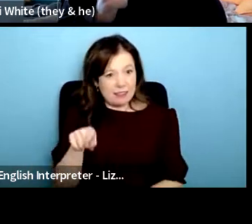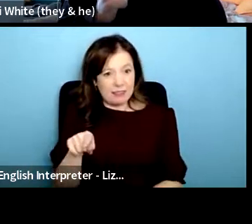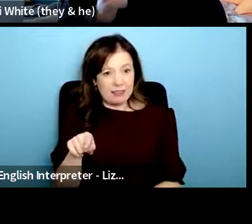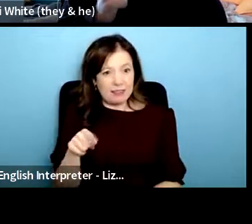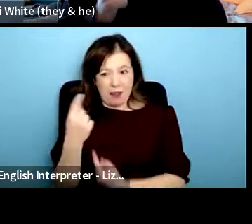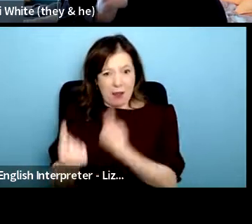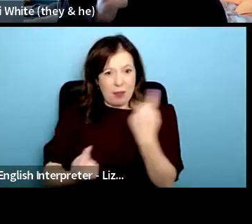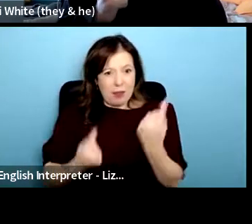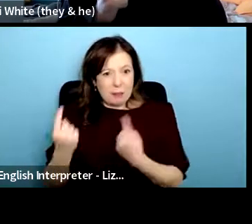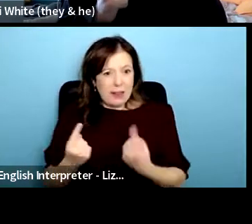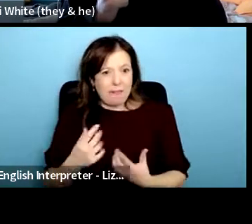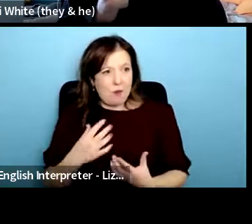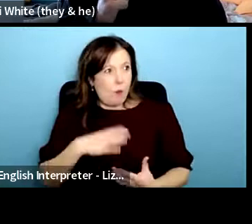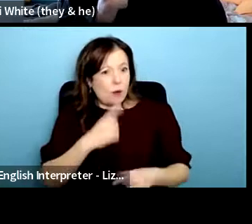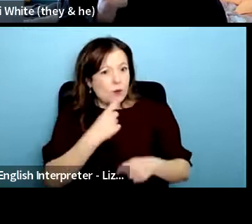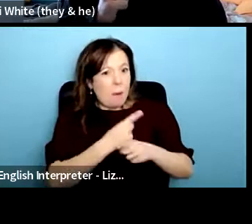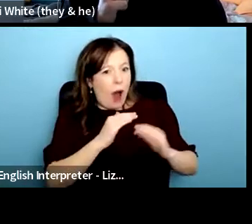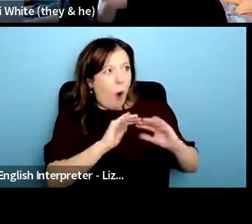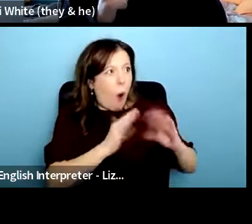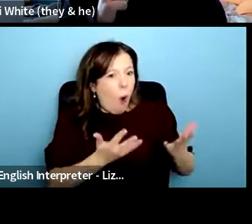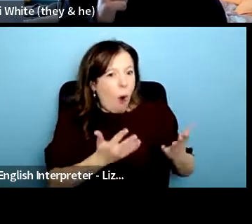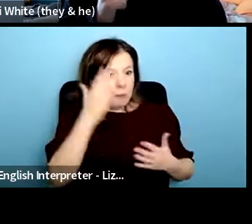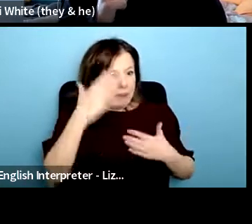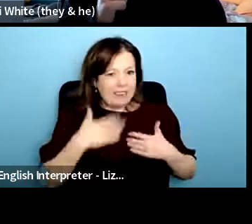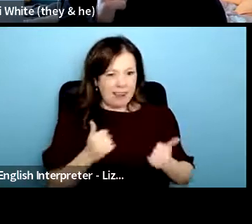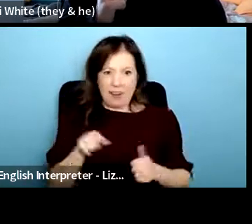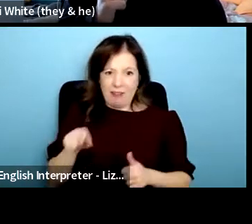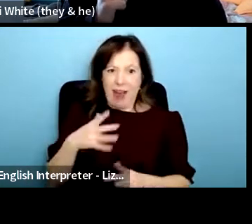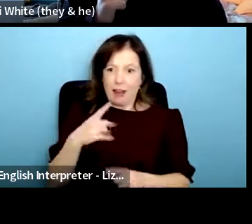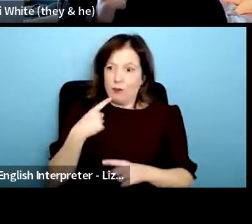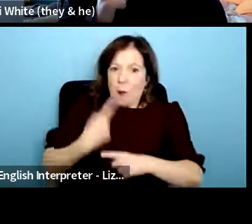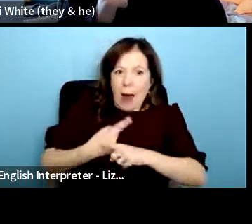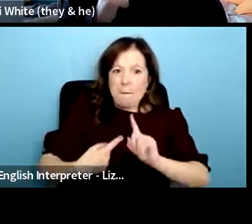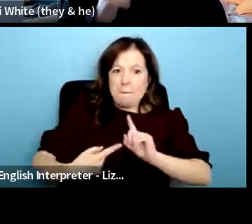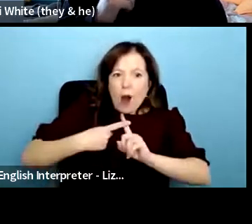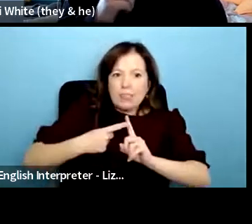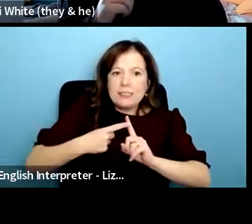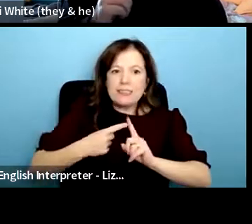full of joy or hope or positivity and so sometimes people are surprised when they come along and see